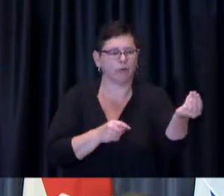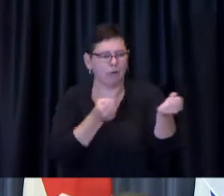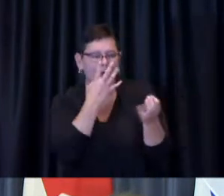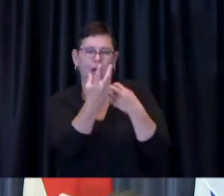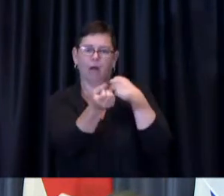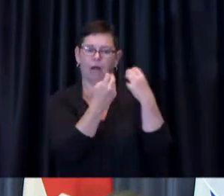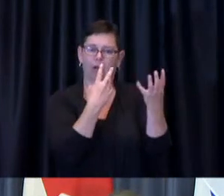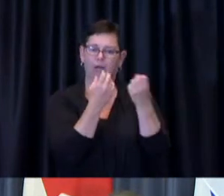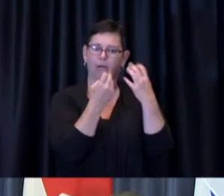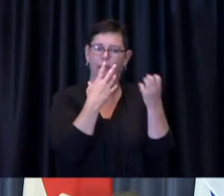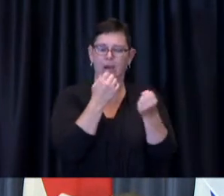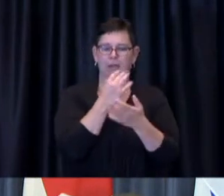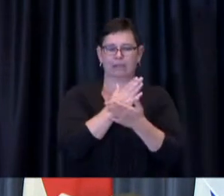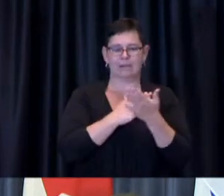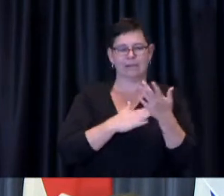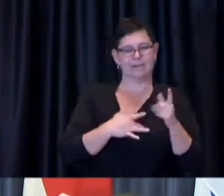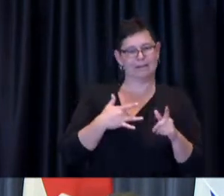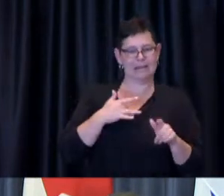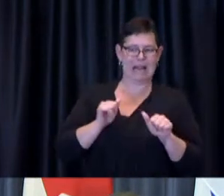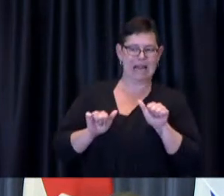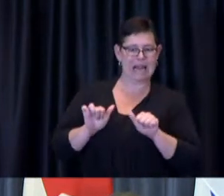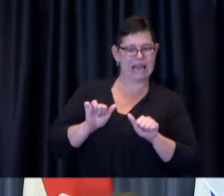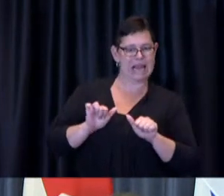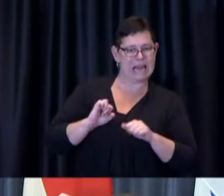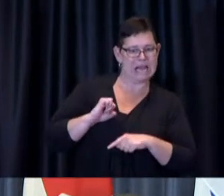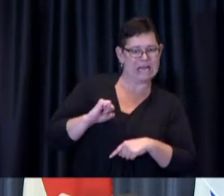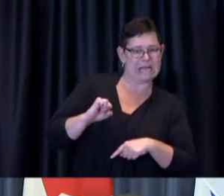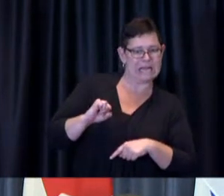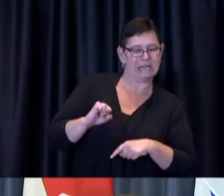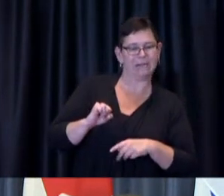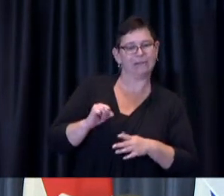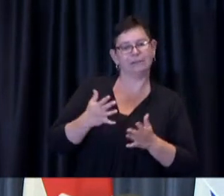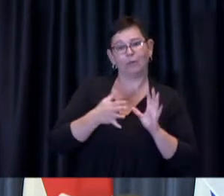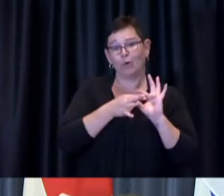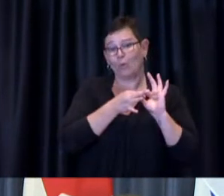of hesitancy that relates to sometimes their experiences with the health care system or things